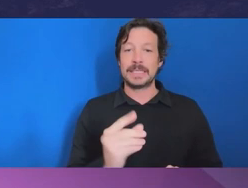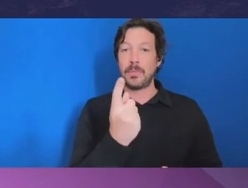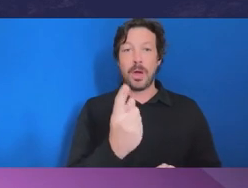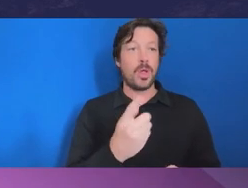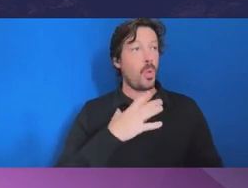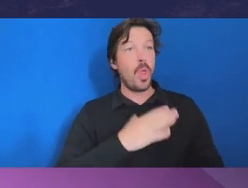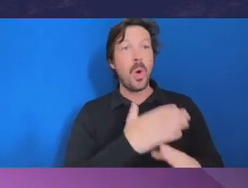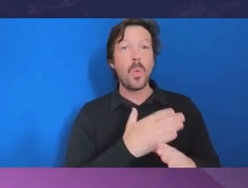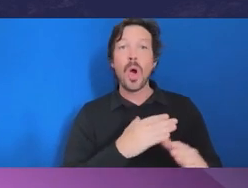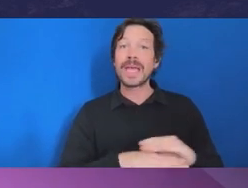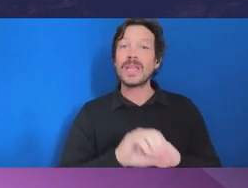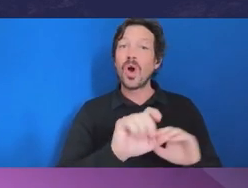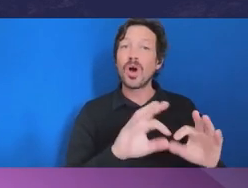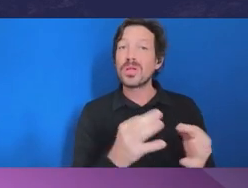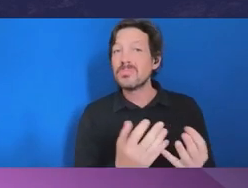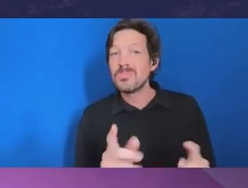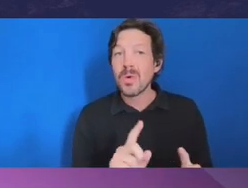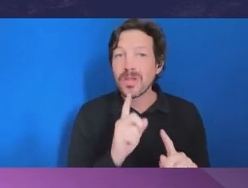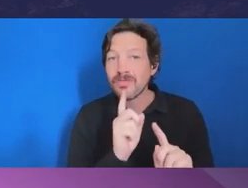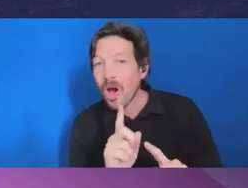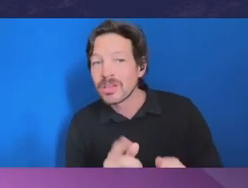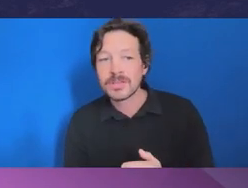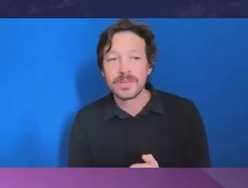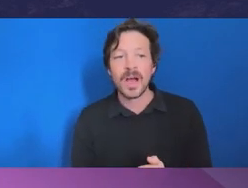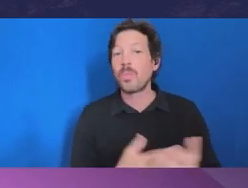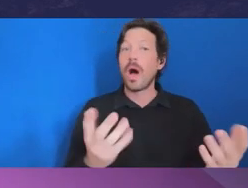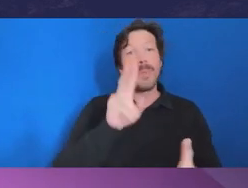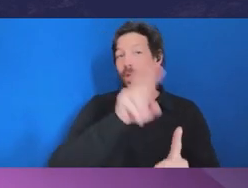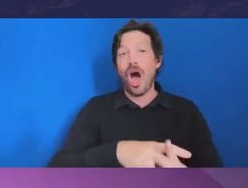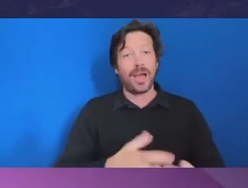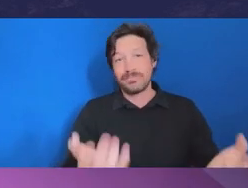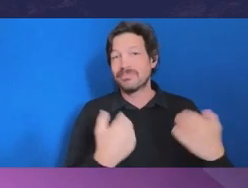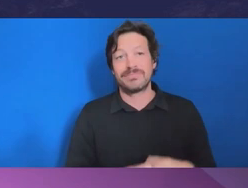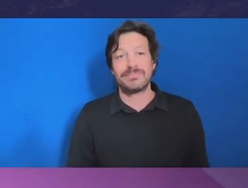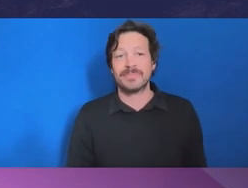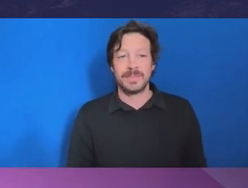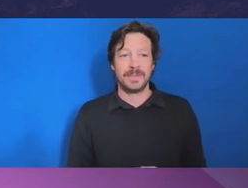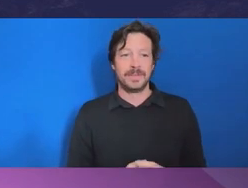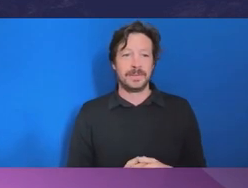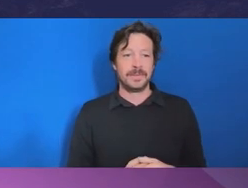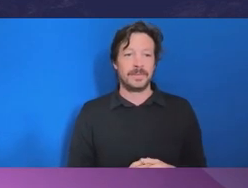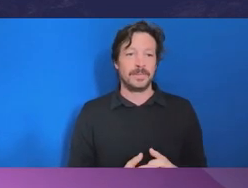Any pointers for any future canidates? Ombudsman Glass: Apply! I suspect